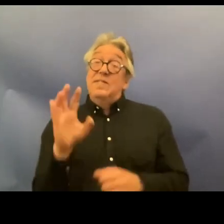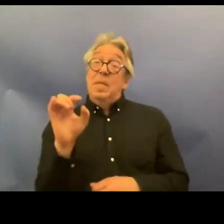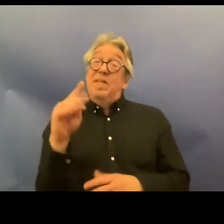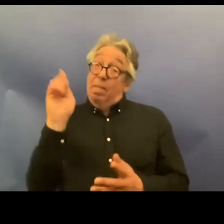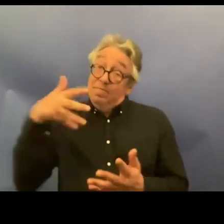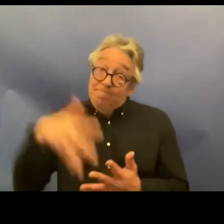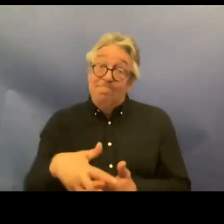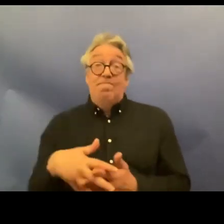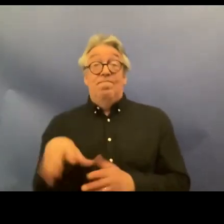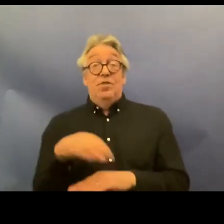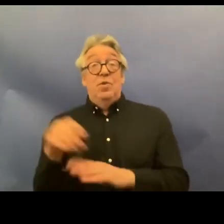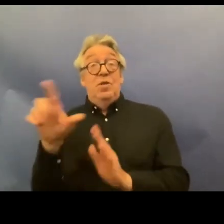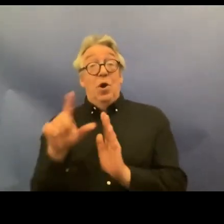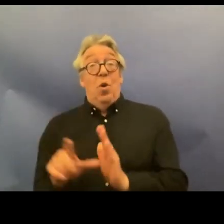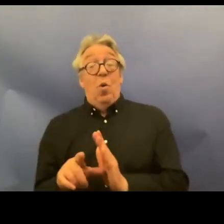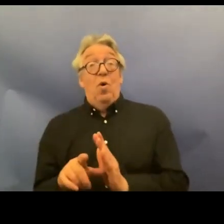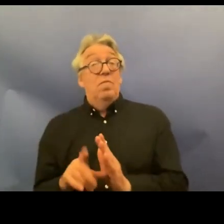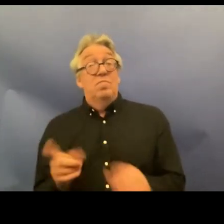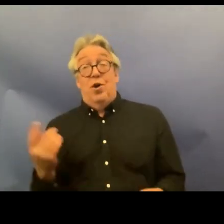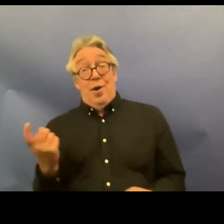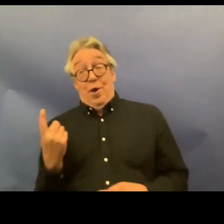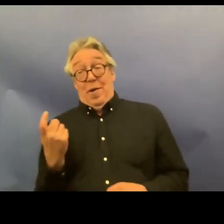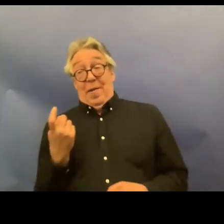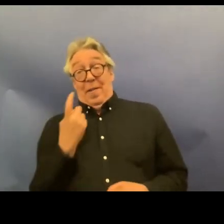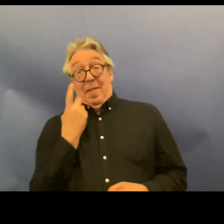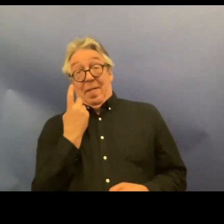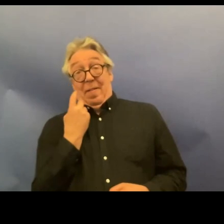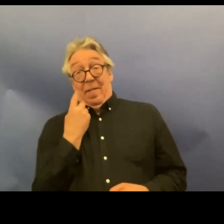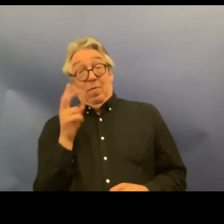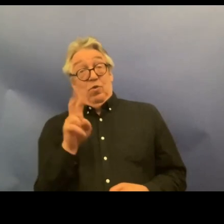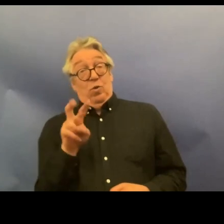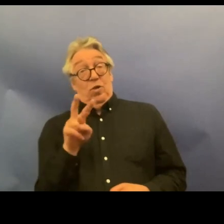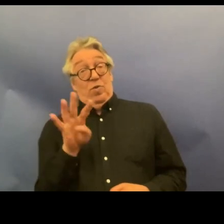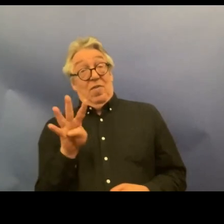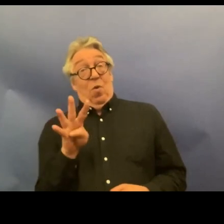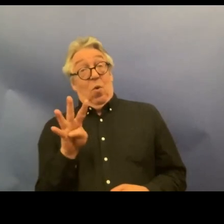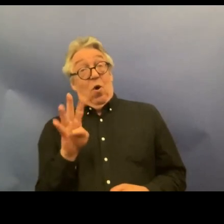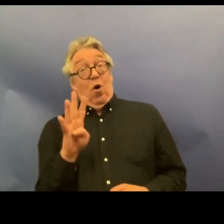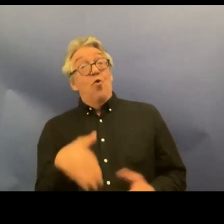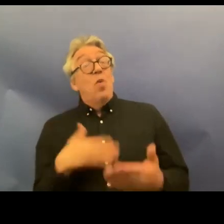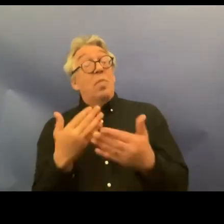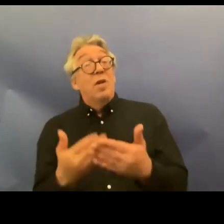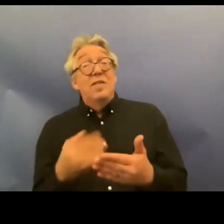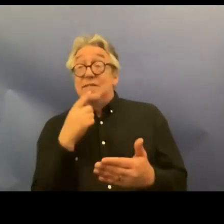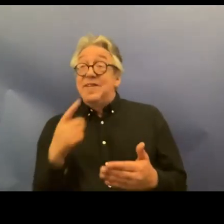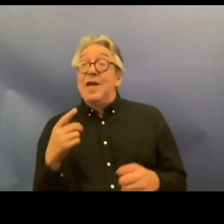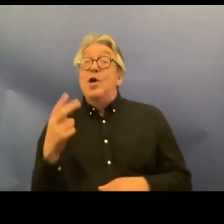law the recent recommendations from um 2024 speak to Serious systematic